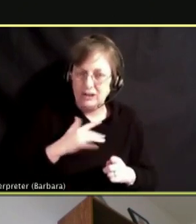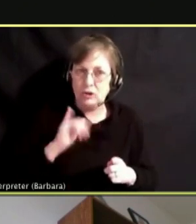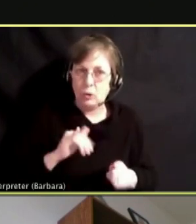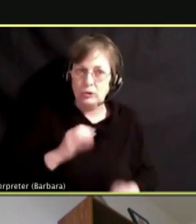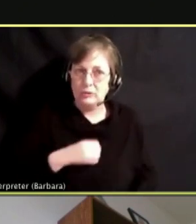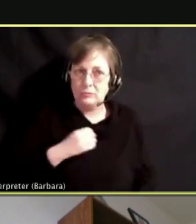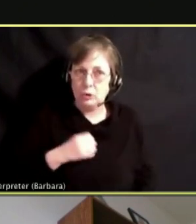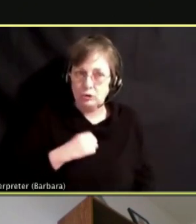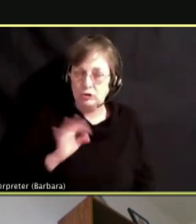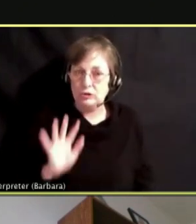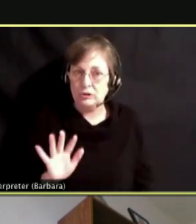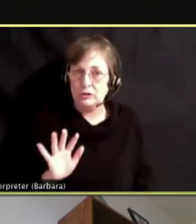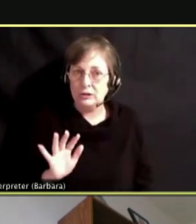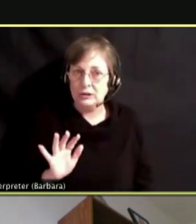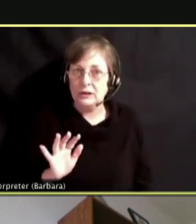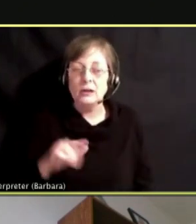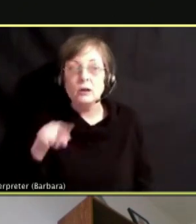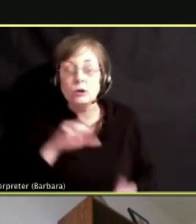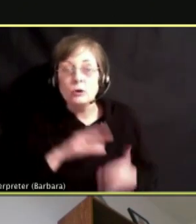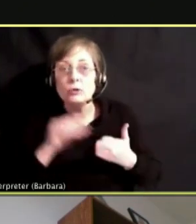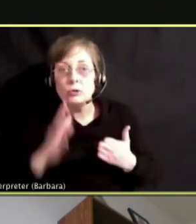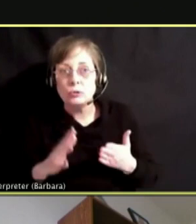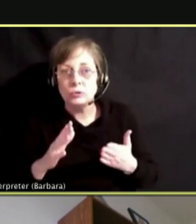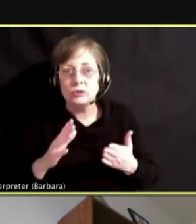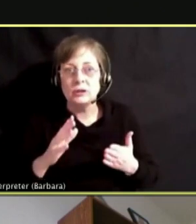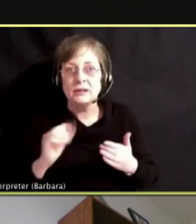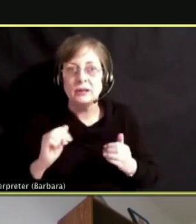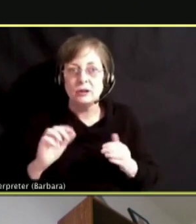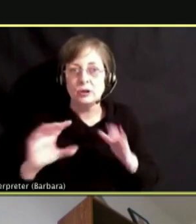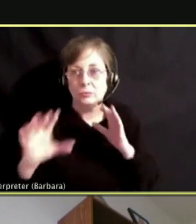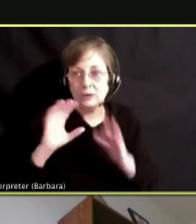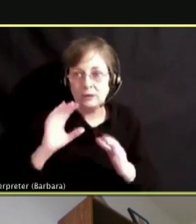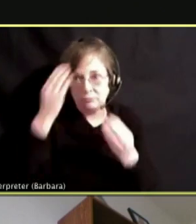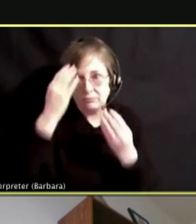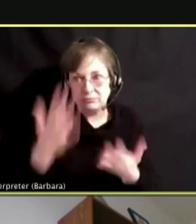ALSO AS PARENTS, YOU CAN COMMUNICATE. I'M HAVING A HARD TIME.